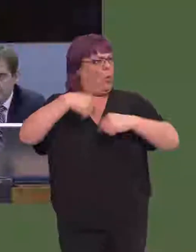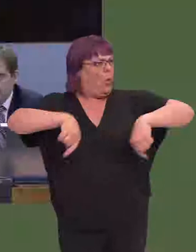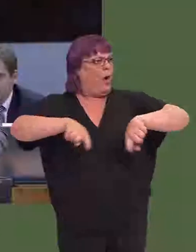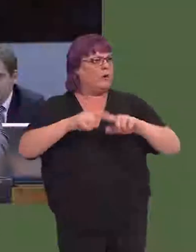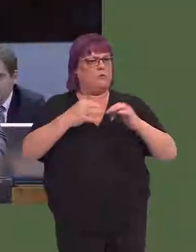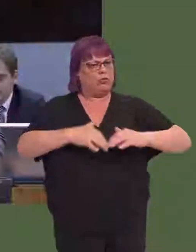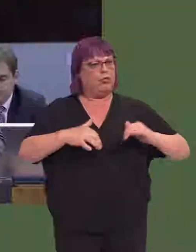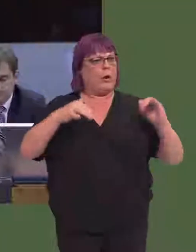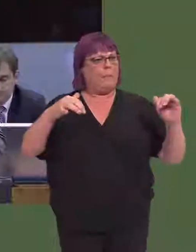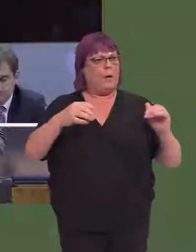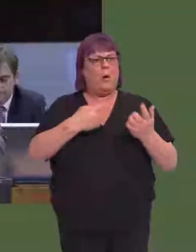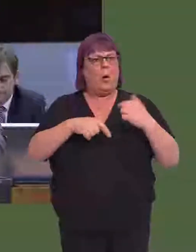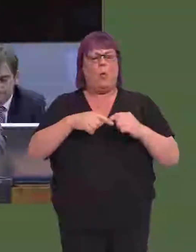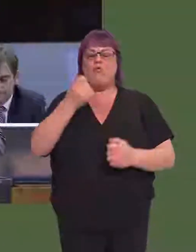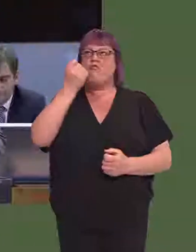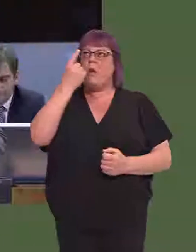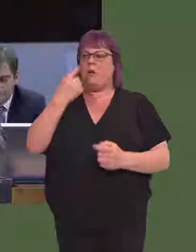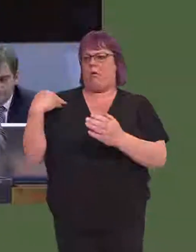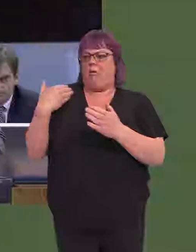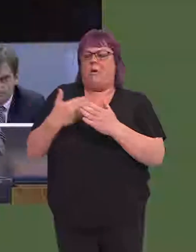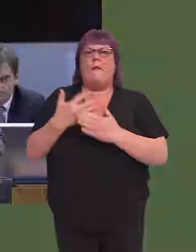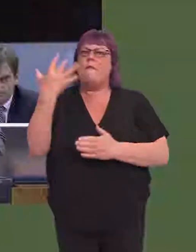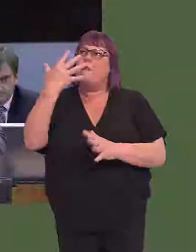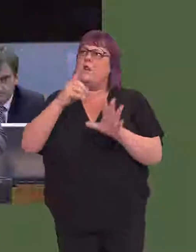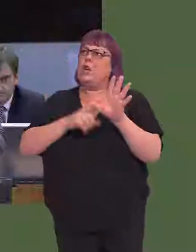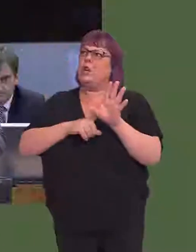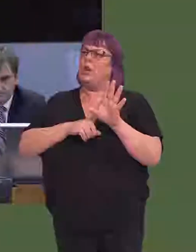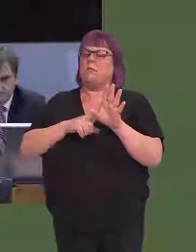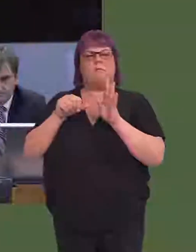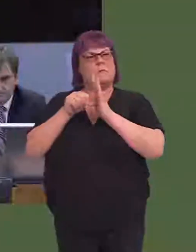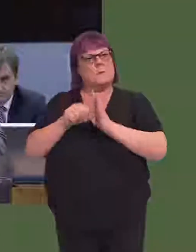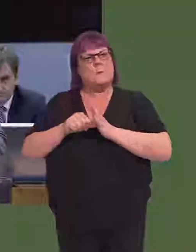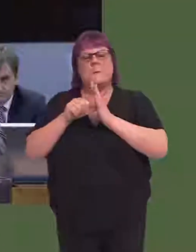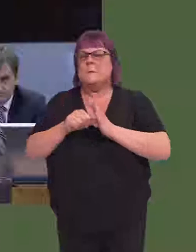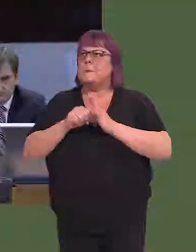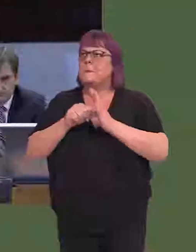I think, across the Chamber here, people generally recognise that the last 15 years have been